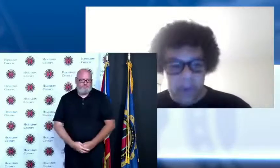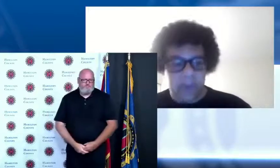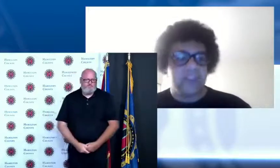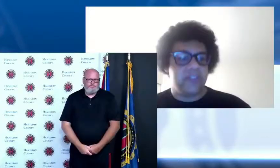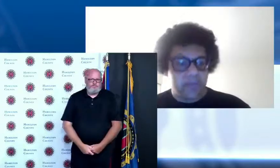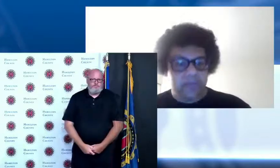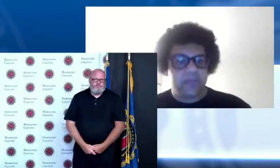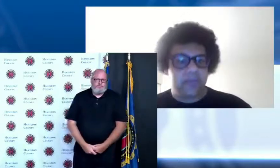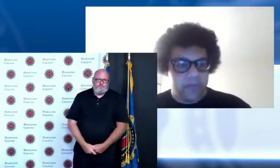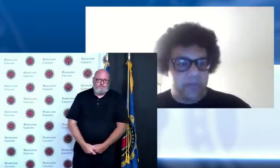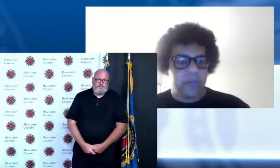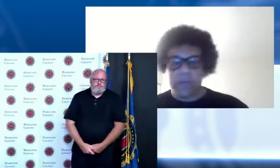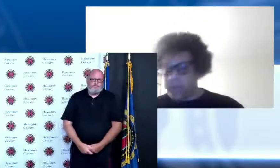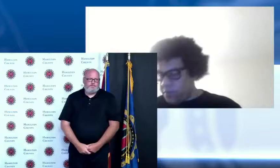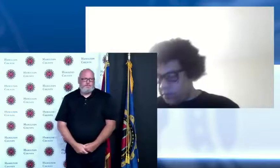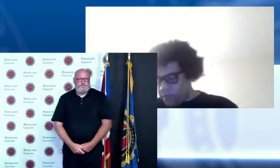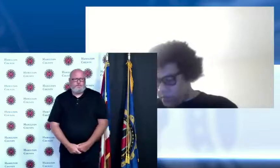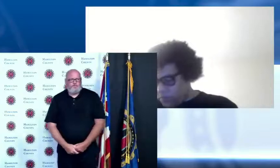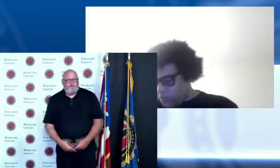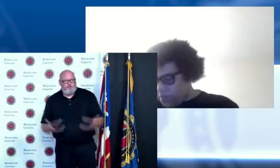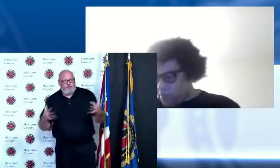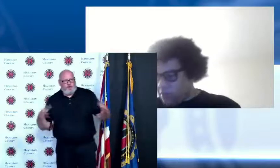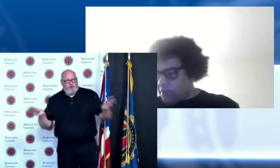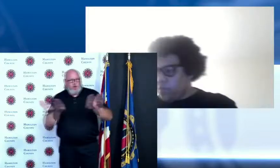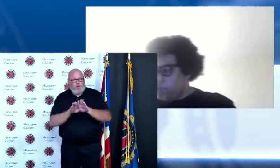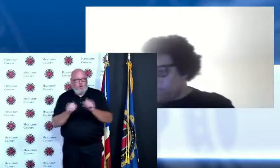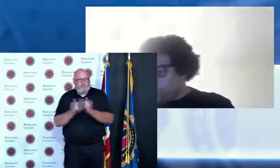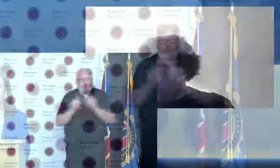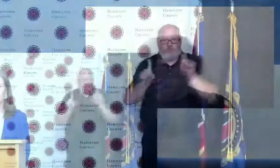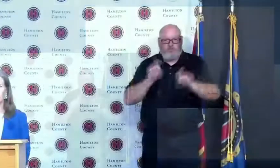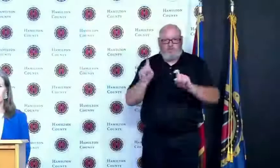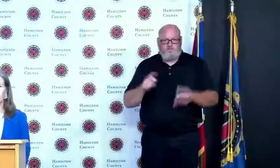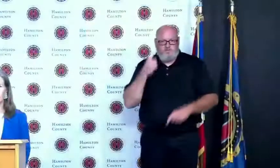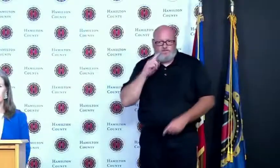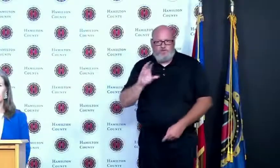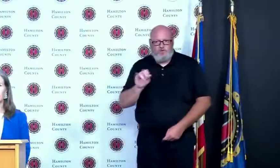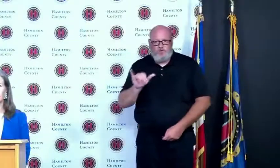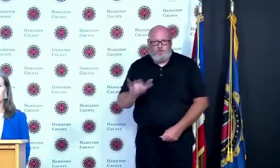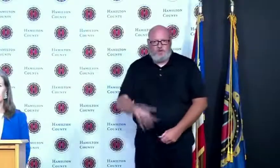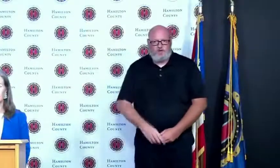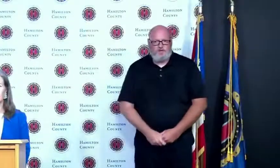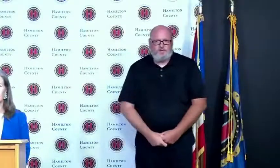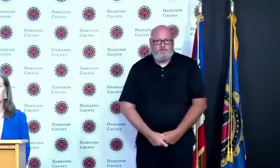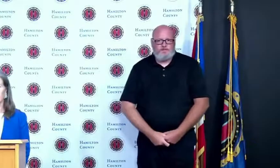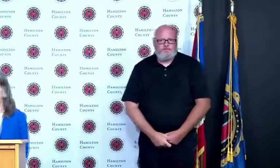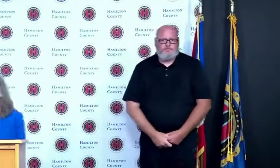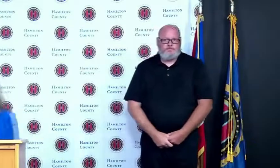thank you very much thanks next we have Mark Ward with the Enquirer and he has questions for Greg